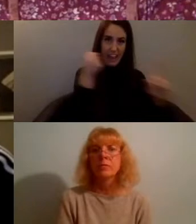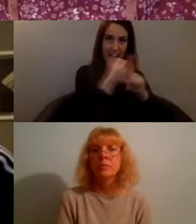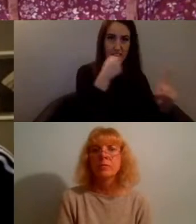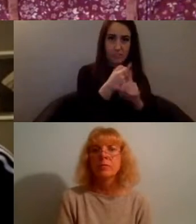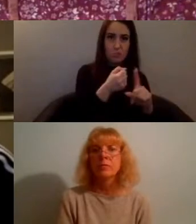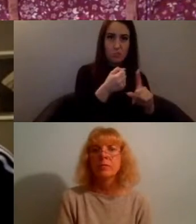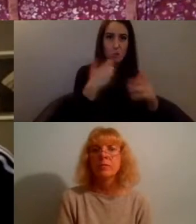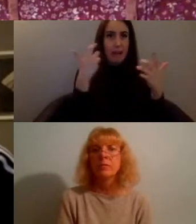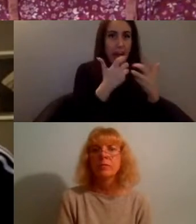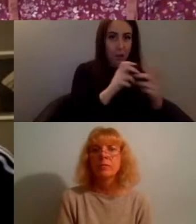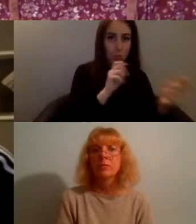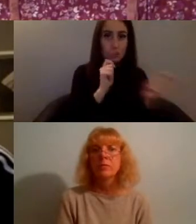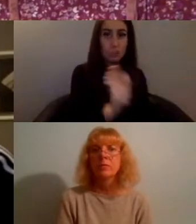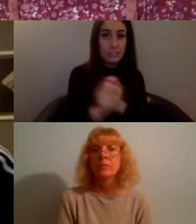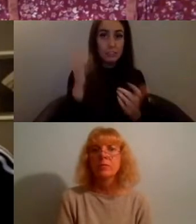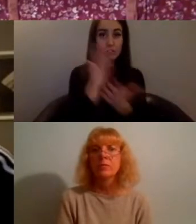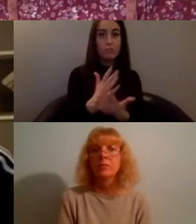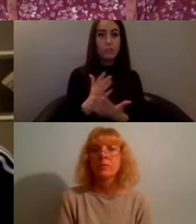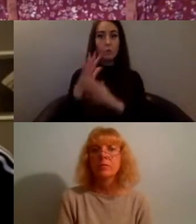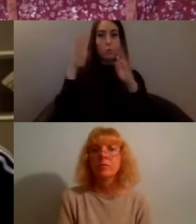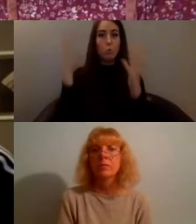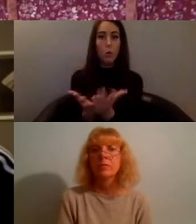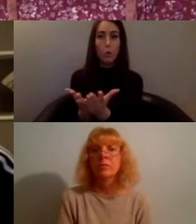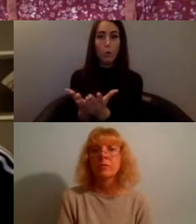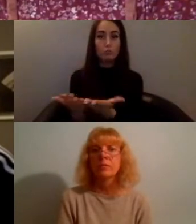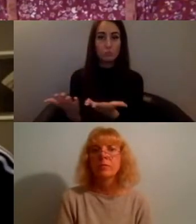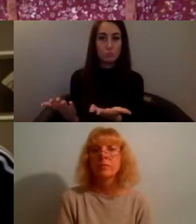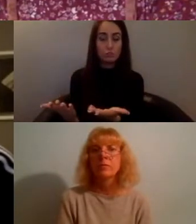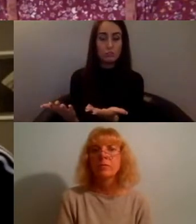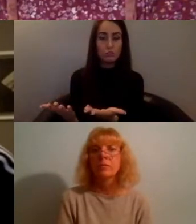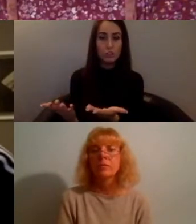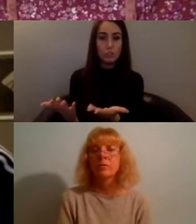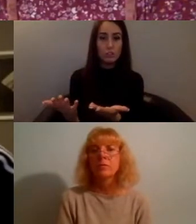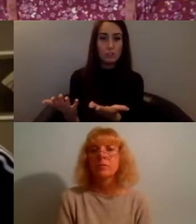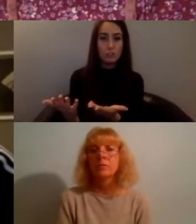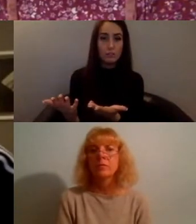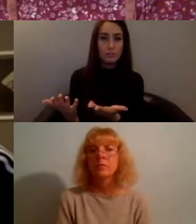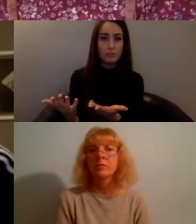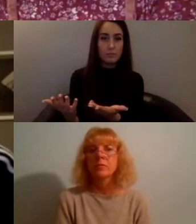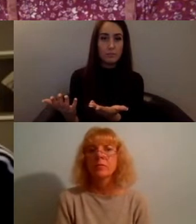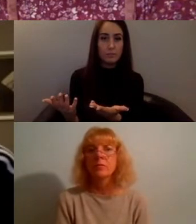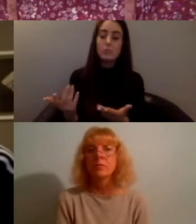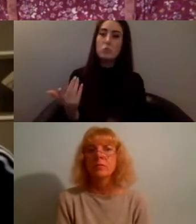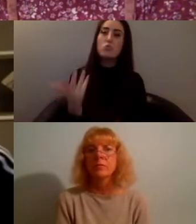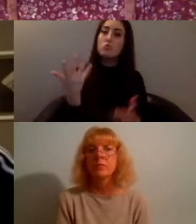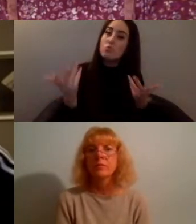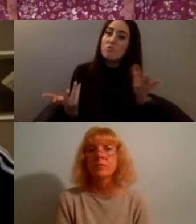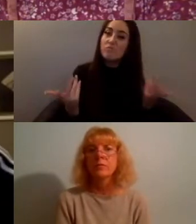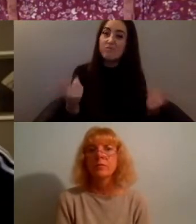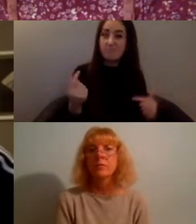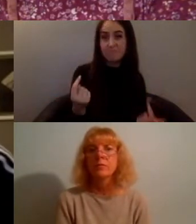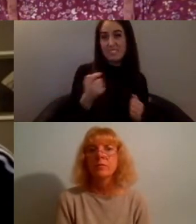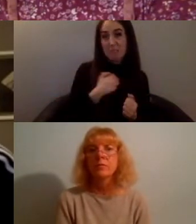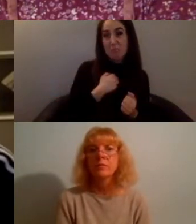in the real world so that for me is what what I think would be yeah kind of like a utopia